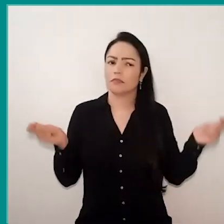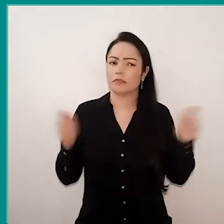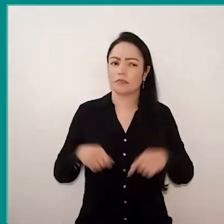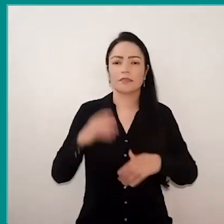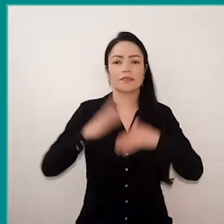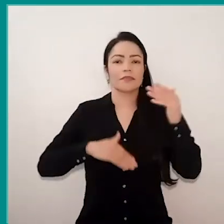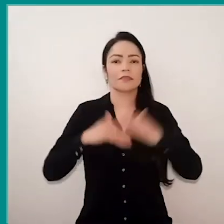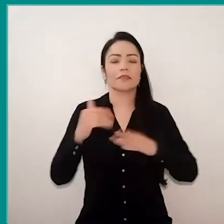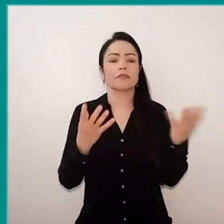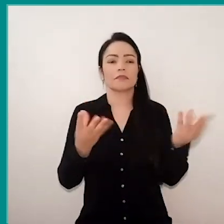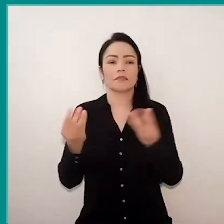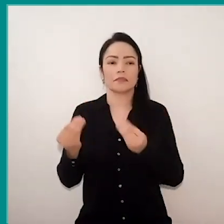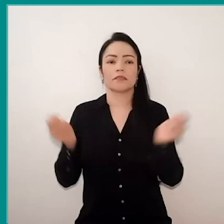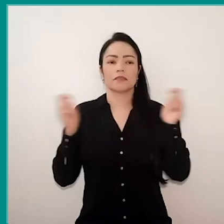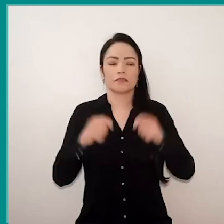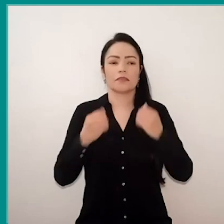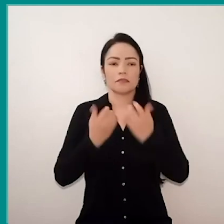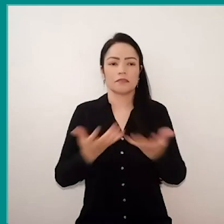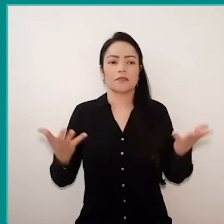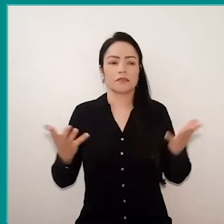and I will be able to share with you some that I have developed,